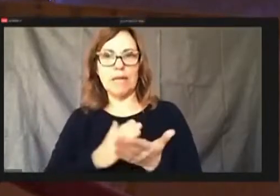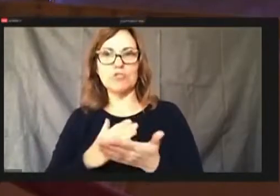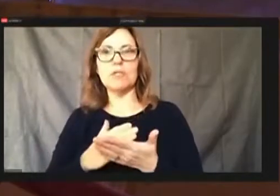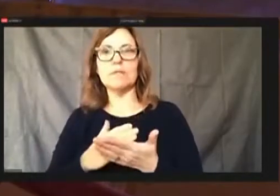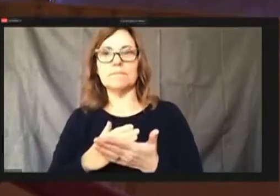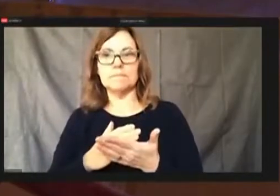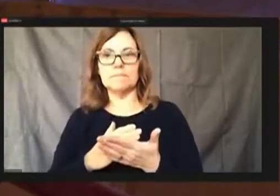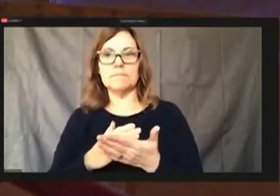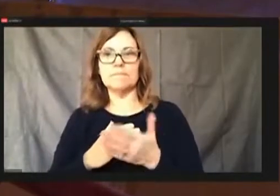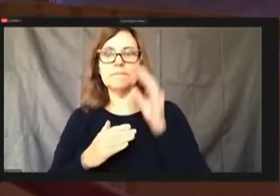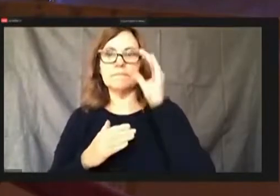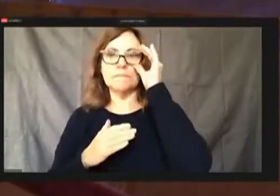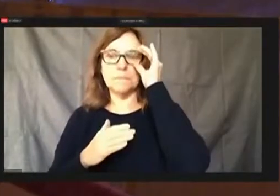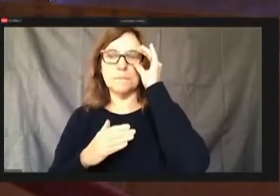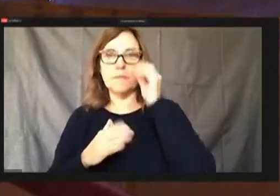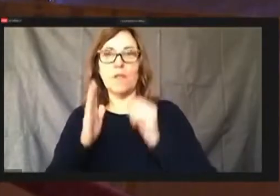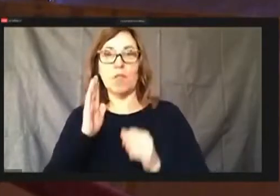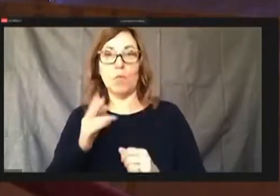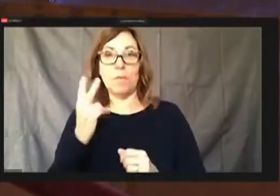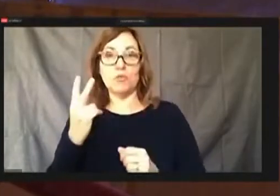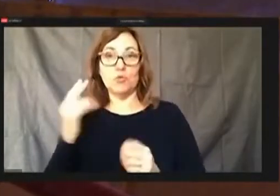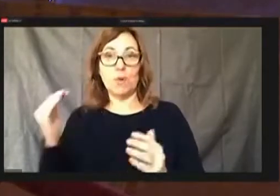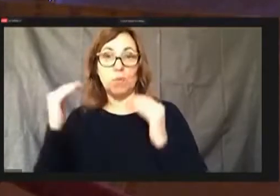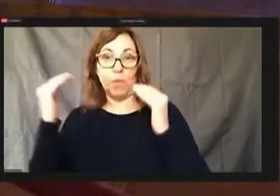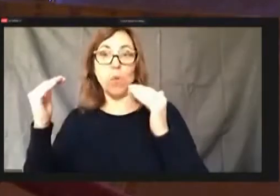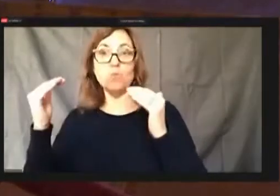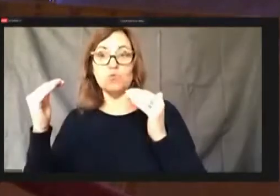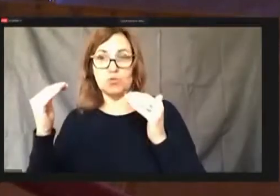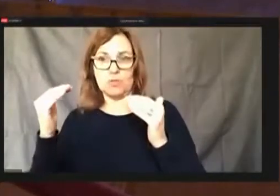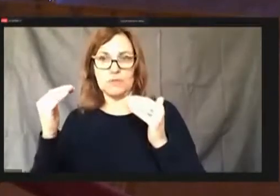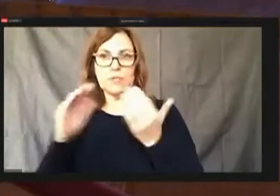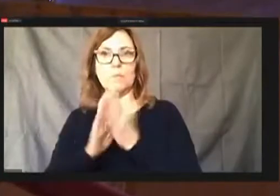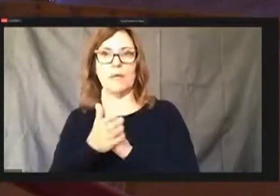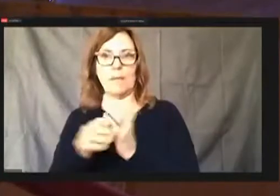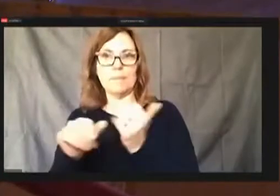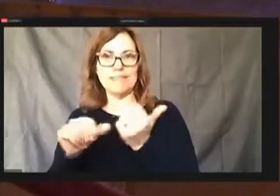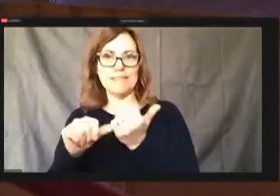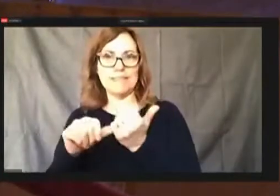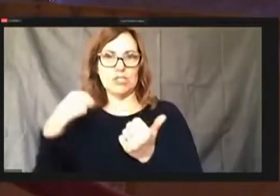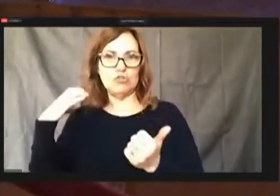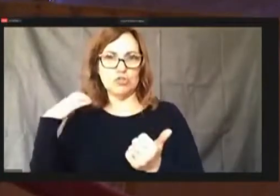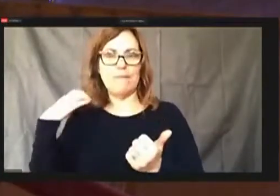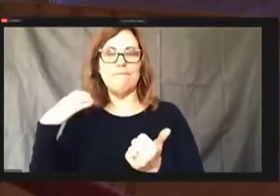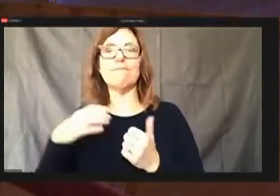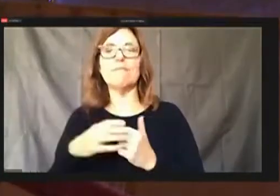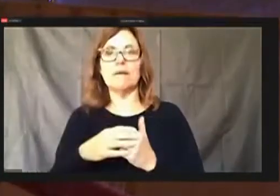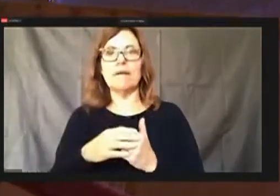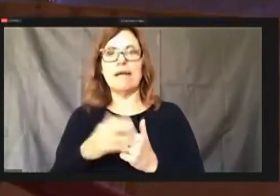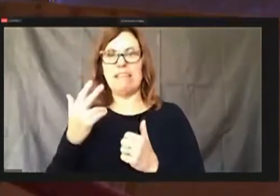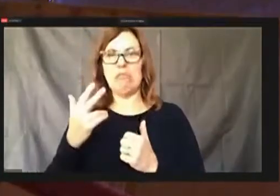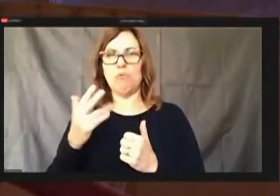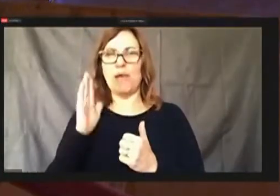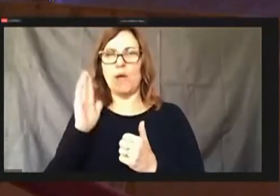Two is the Assistant Chief, and three back to police officer so there's no change to